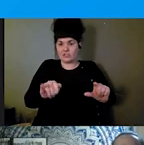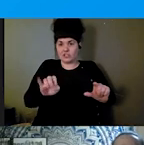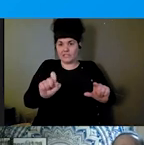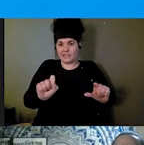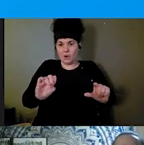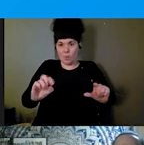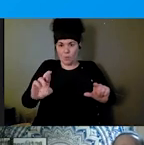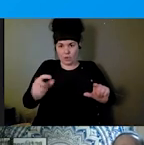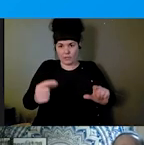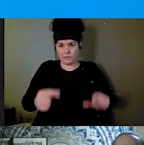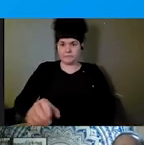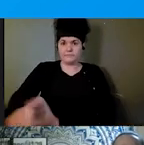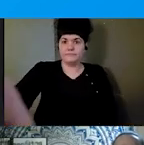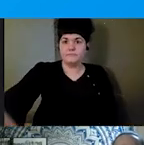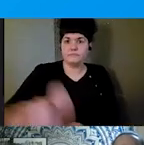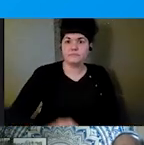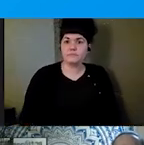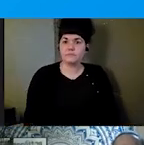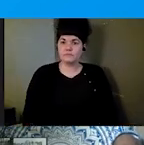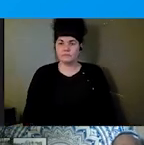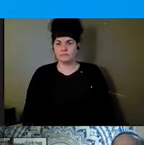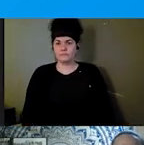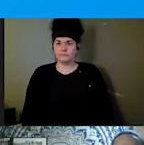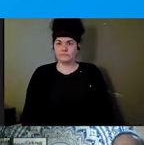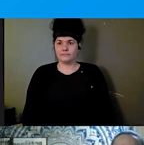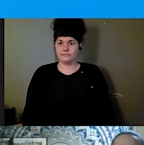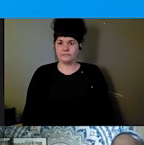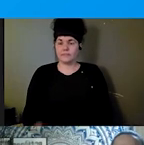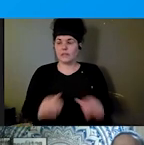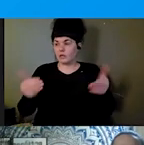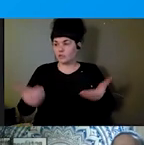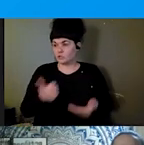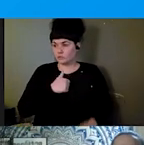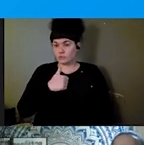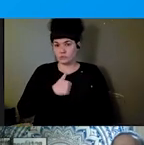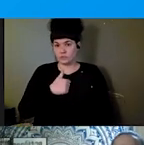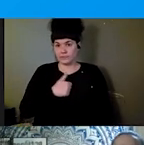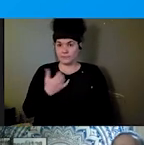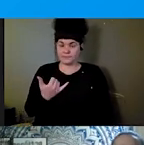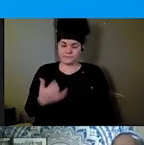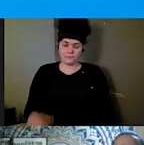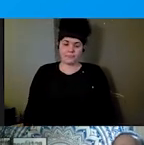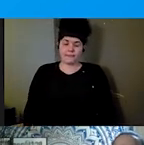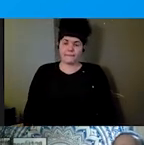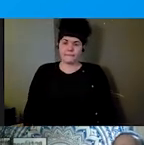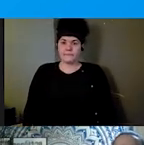As we get started, we want to introduce who we are at the The Partnership for Inclusive